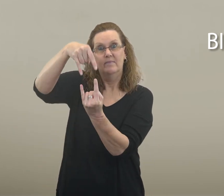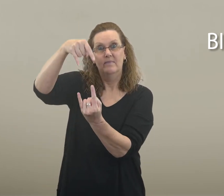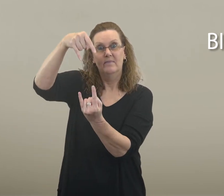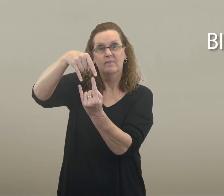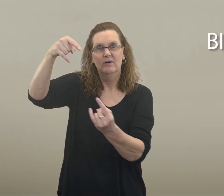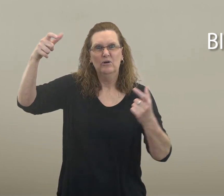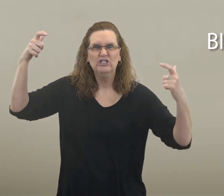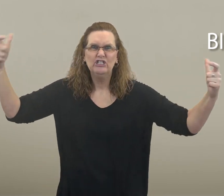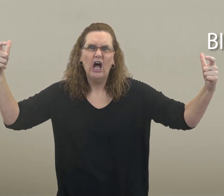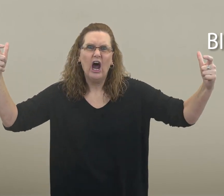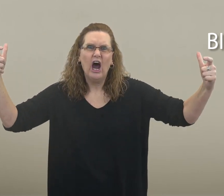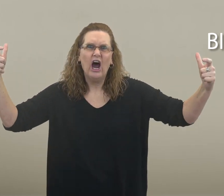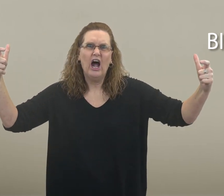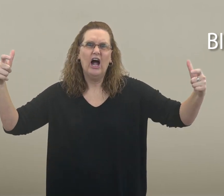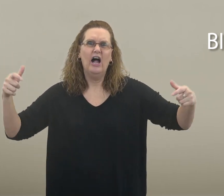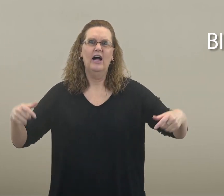The hippopotamus is big.